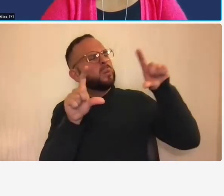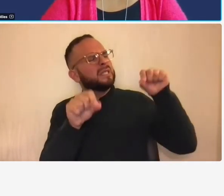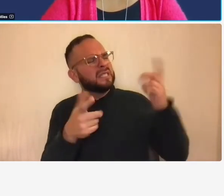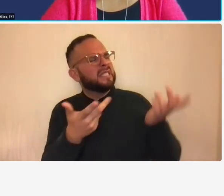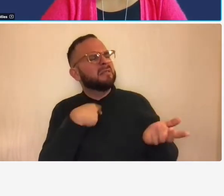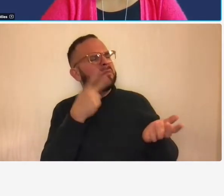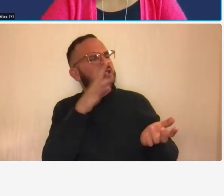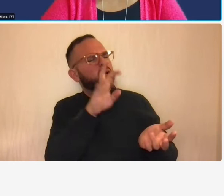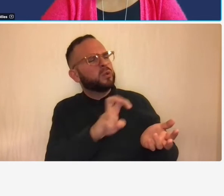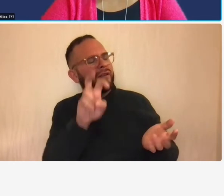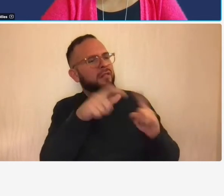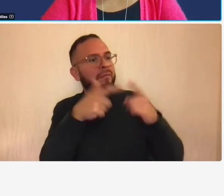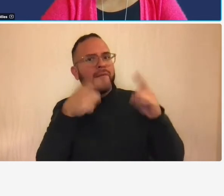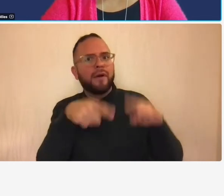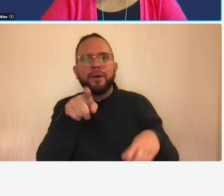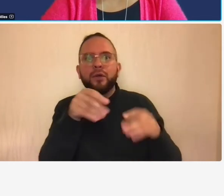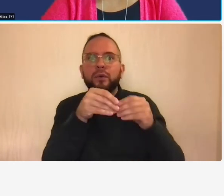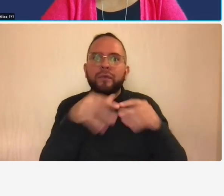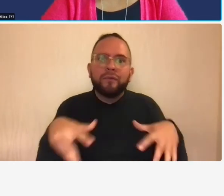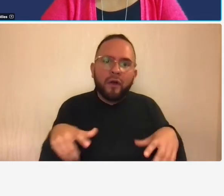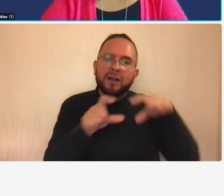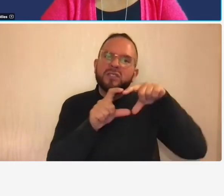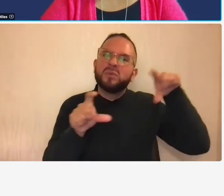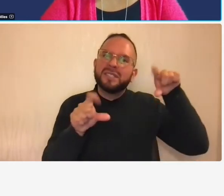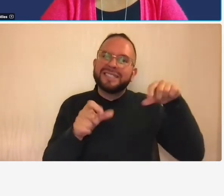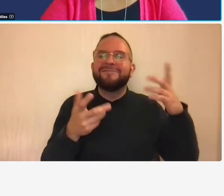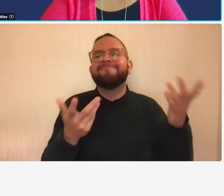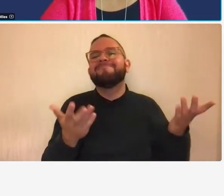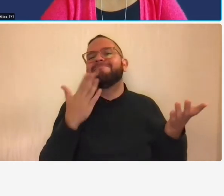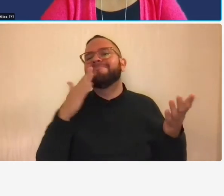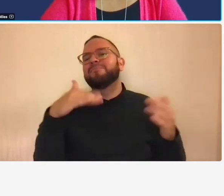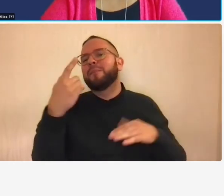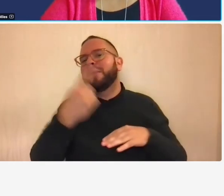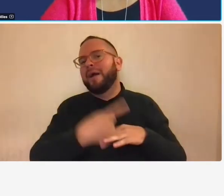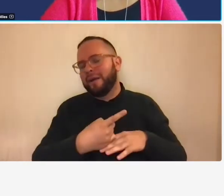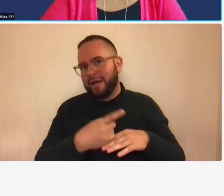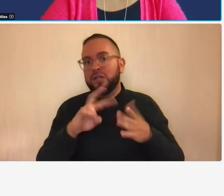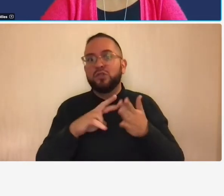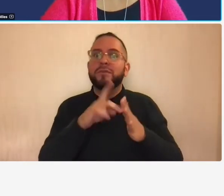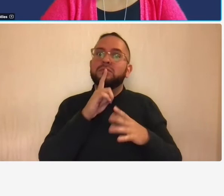lost the receipts so it's a bad day so this course which was allowable when it was incurred